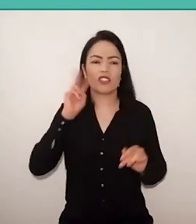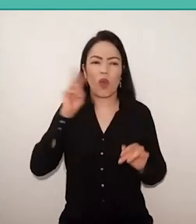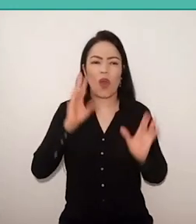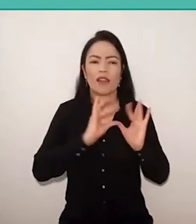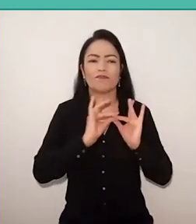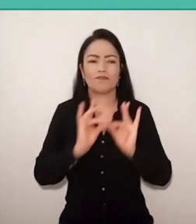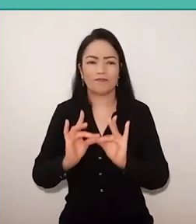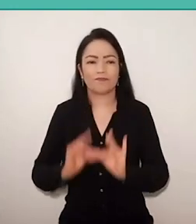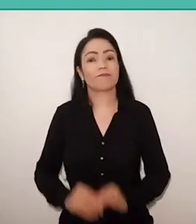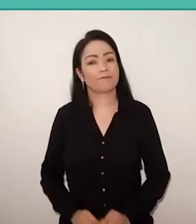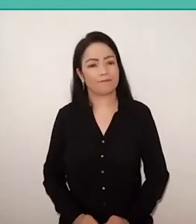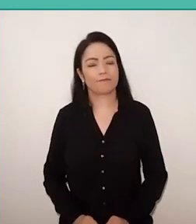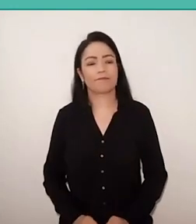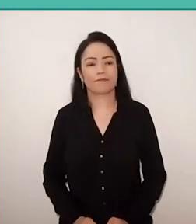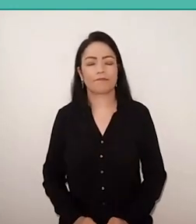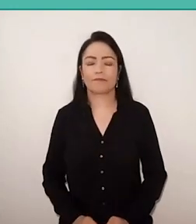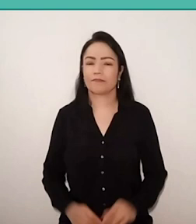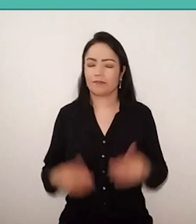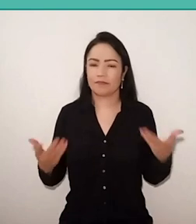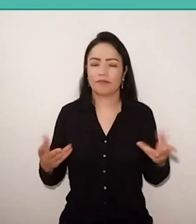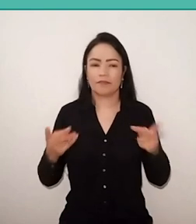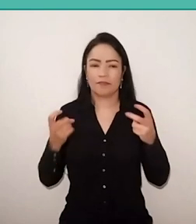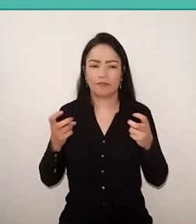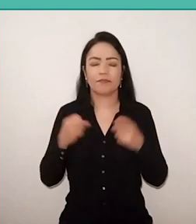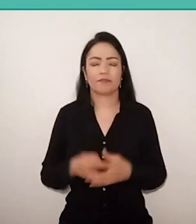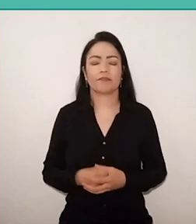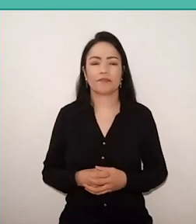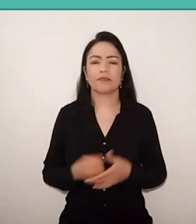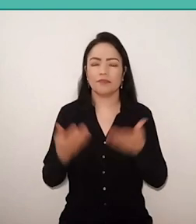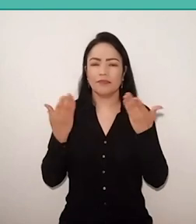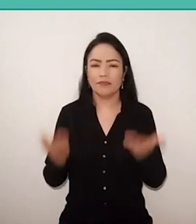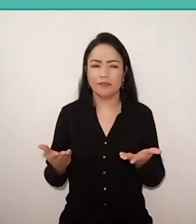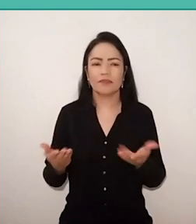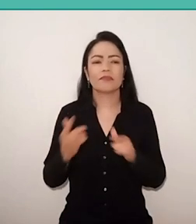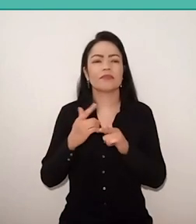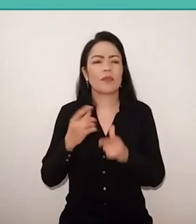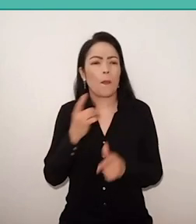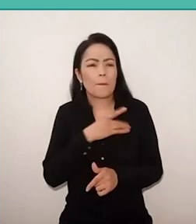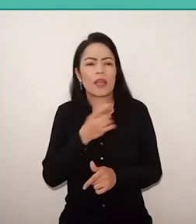So I see that this question of Paulo Freire's fear,